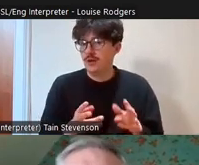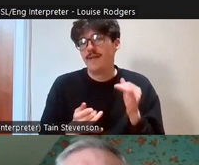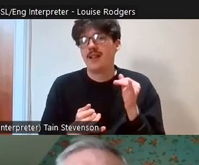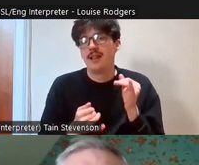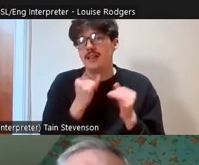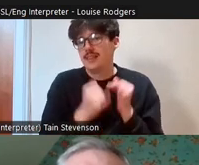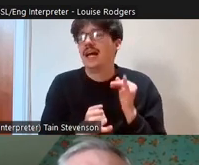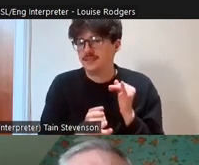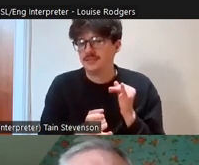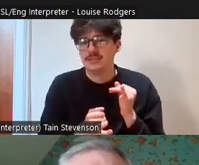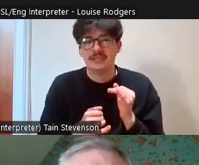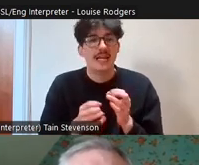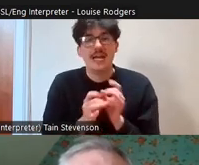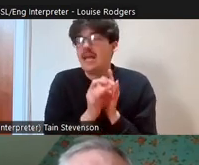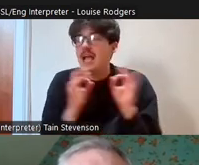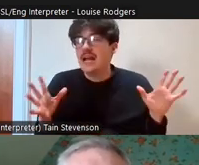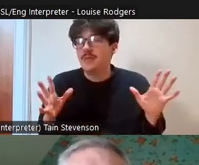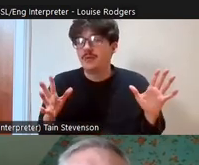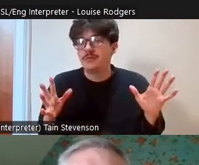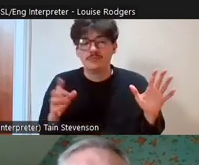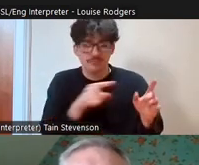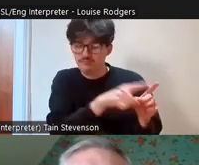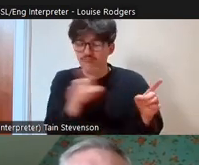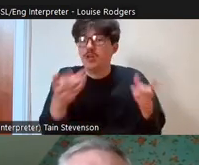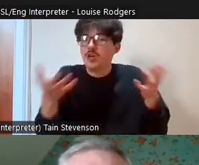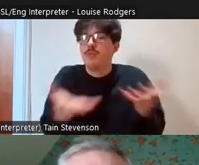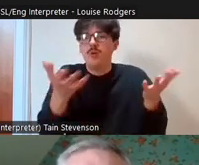be grateful for anyone that can help promote Action Earth, we're almost finished our grants